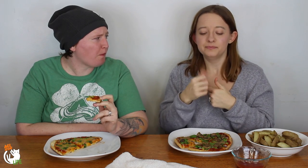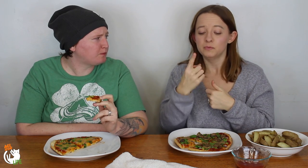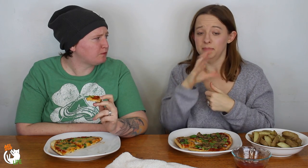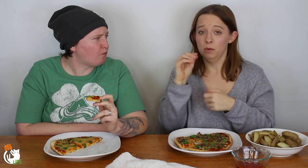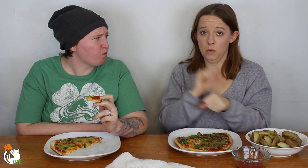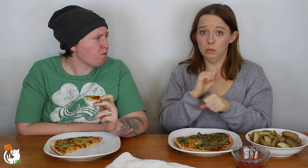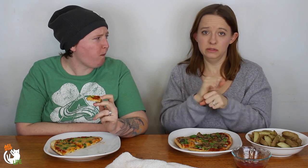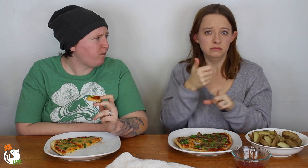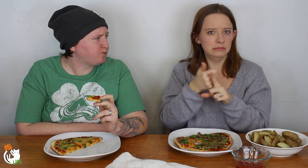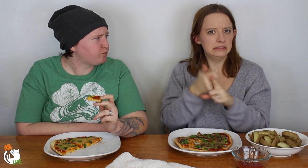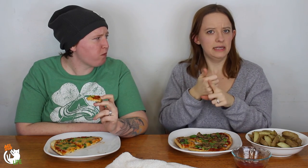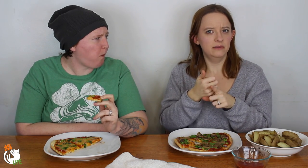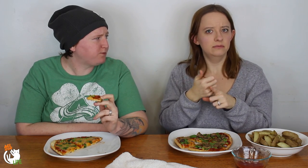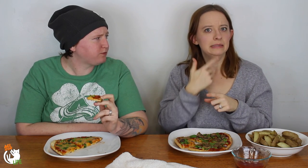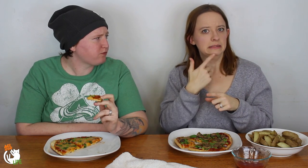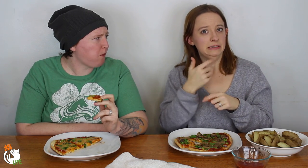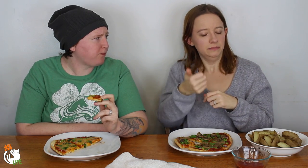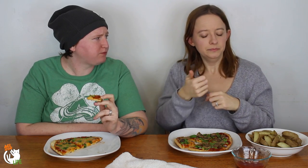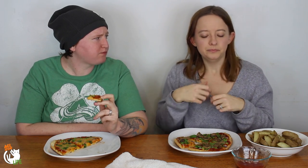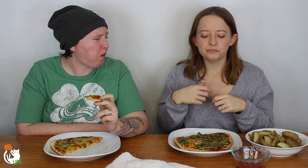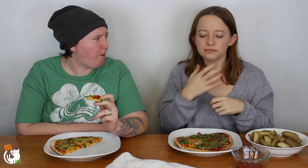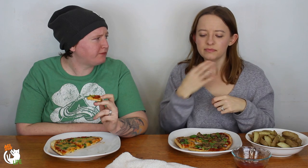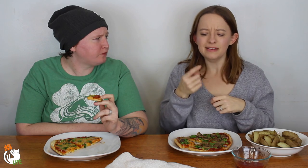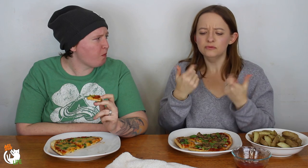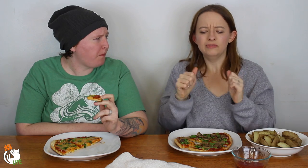But I remember one of my co-workers, who is a lesbian,